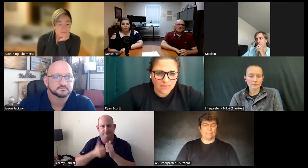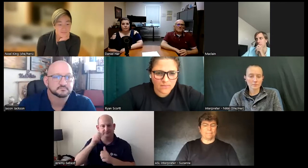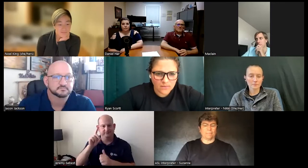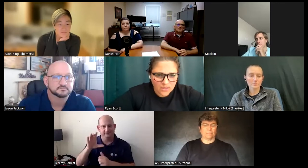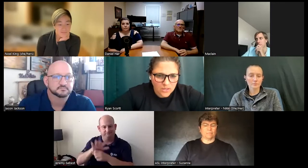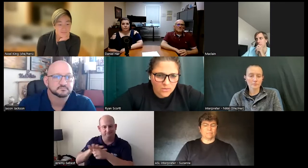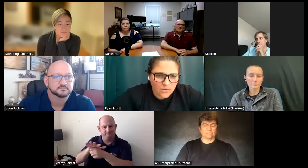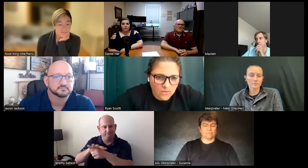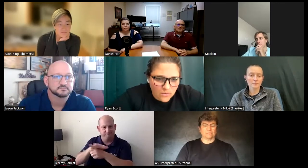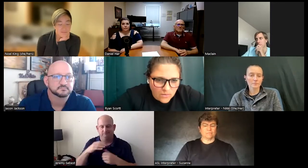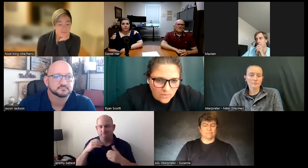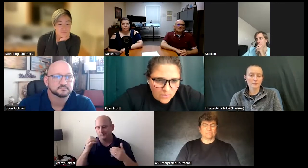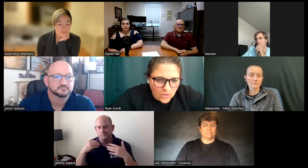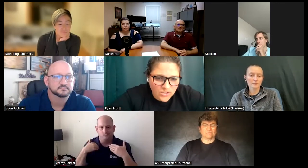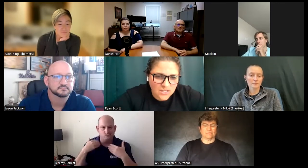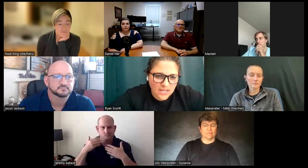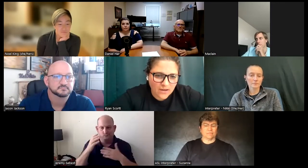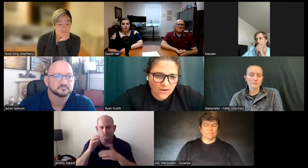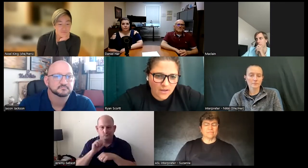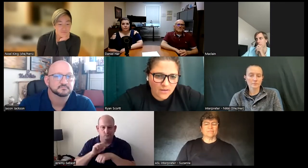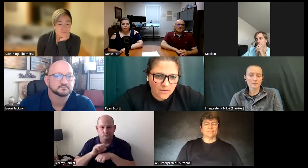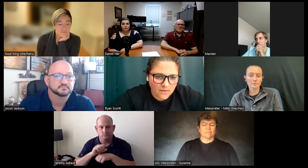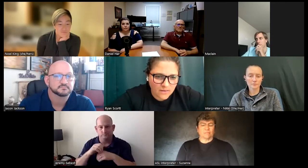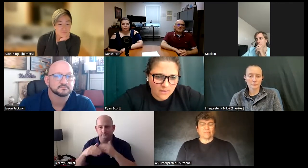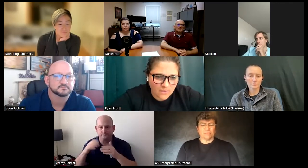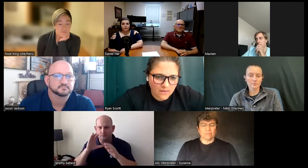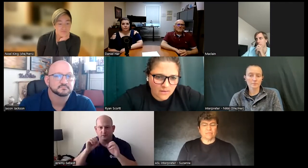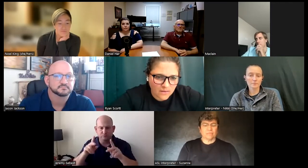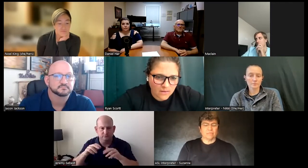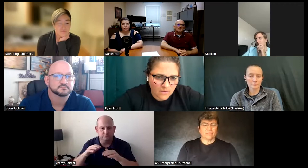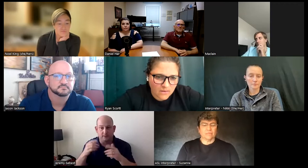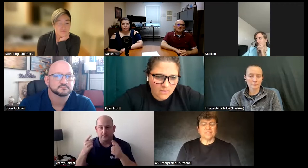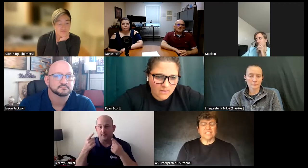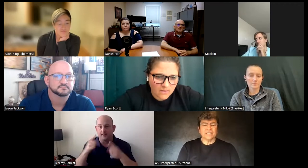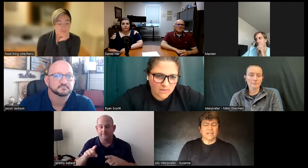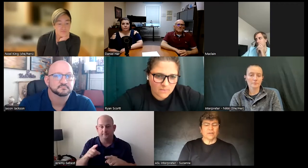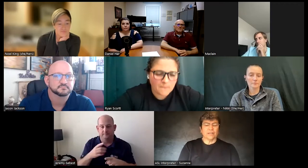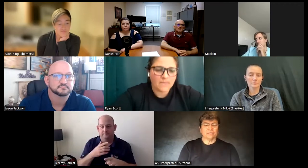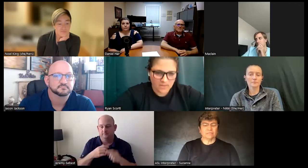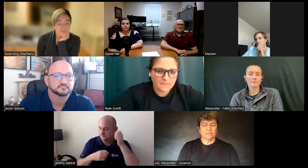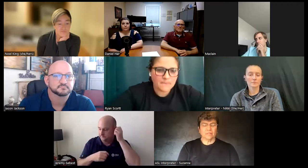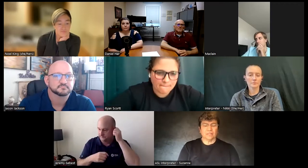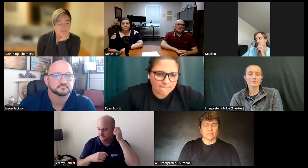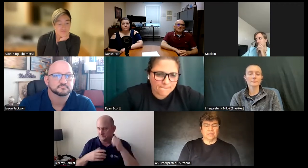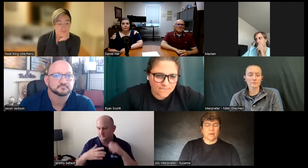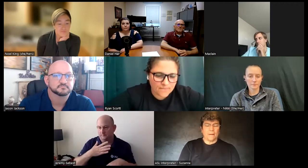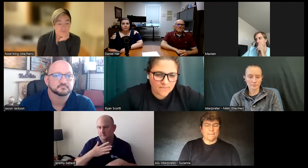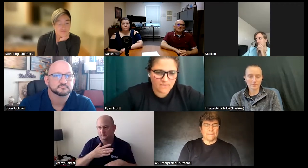and closer to the area the DC area